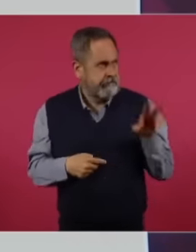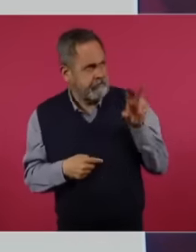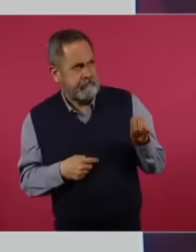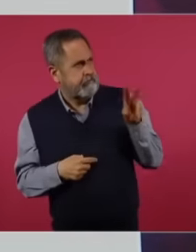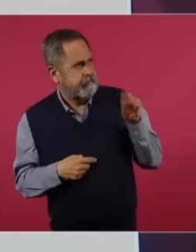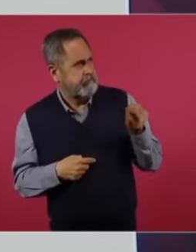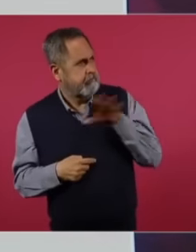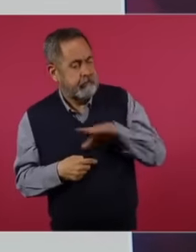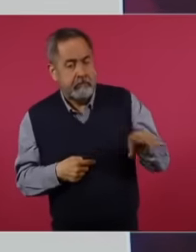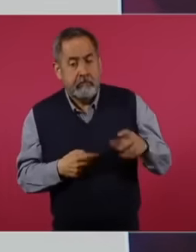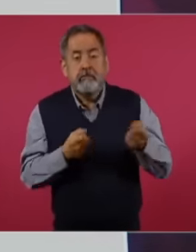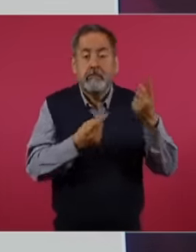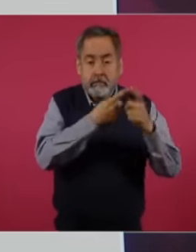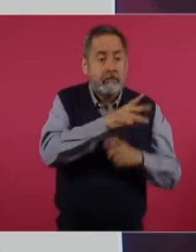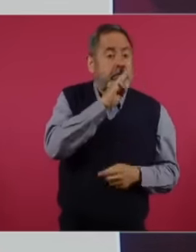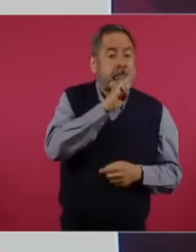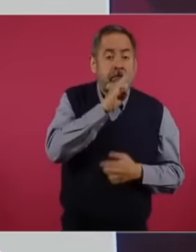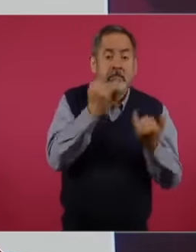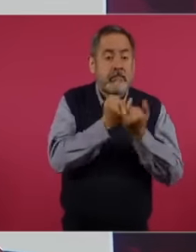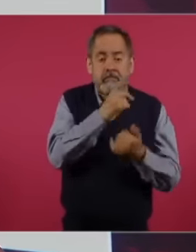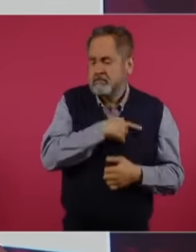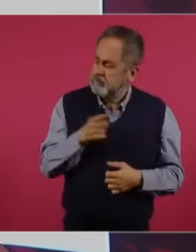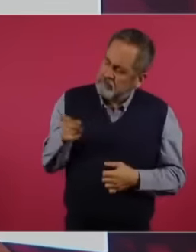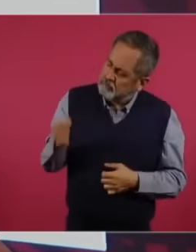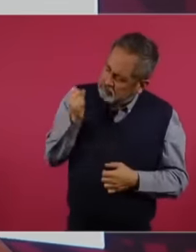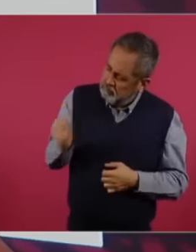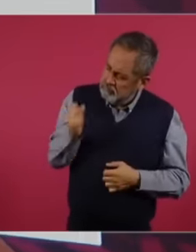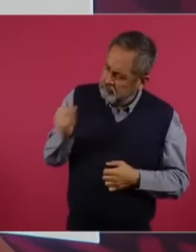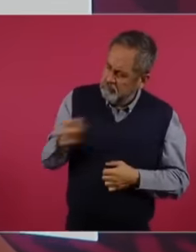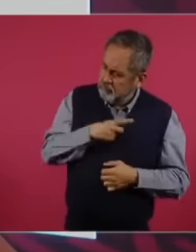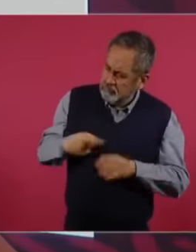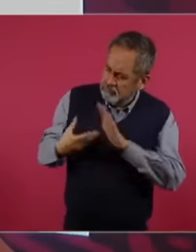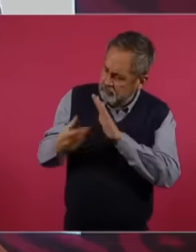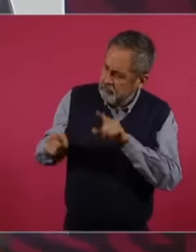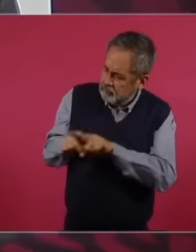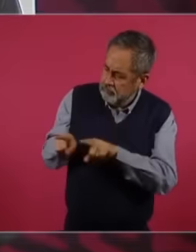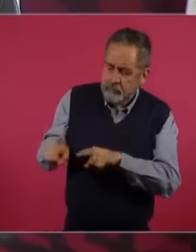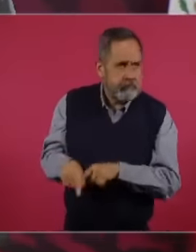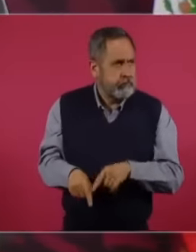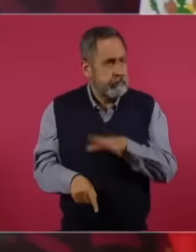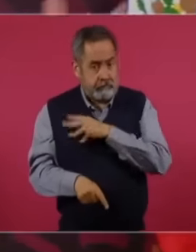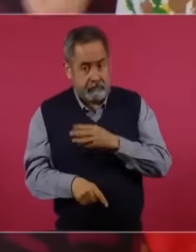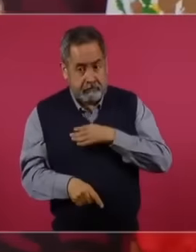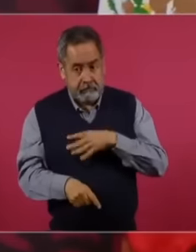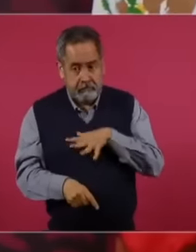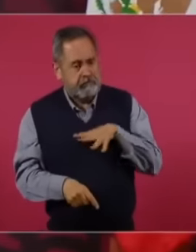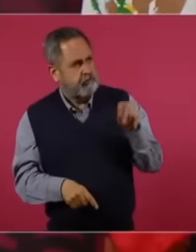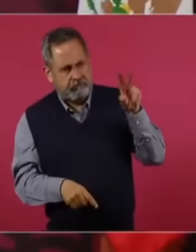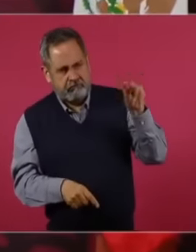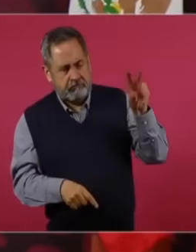moms too, eh, that is, yes, then that they run them